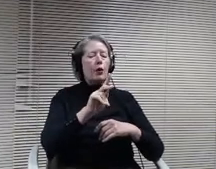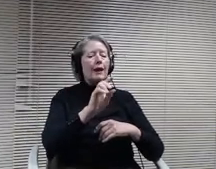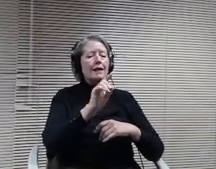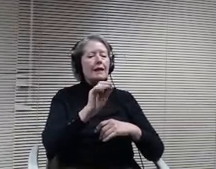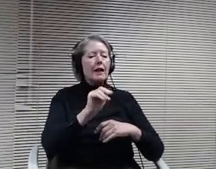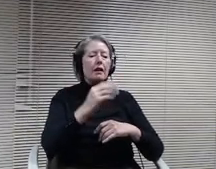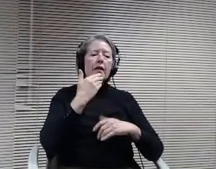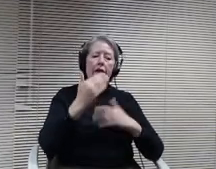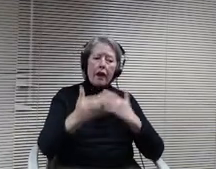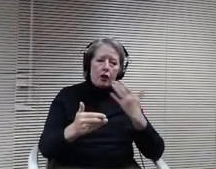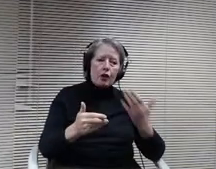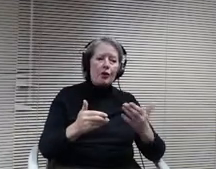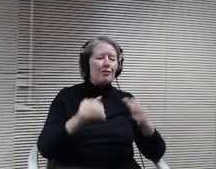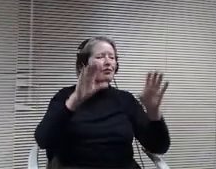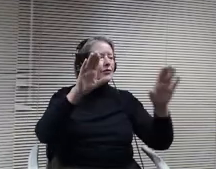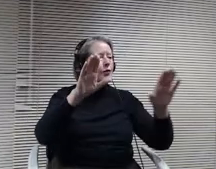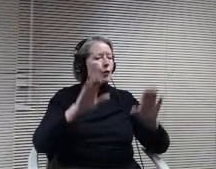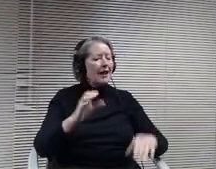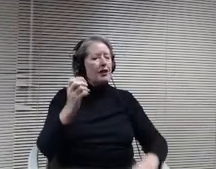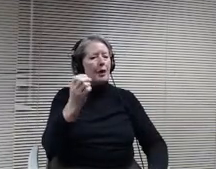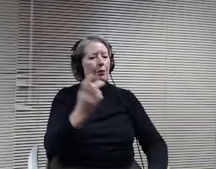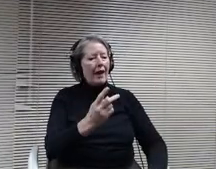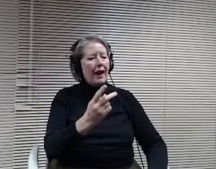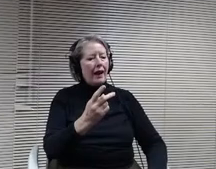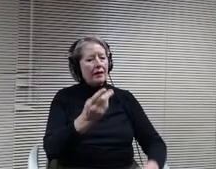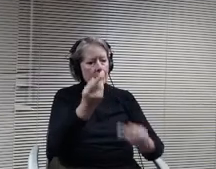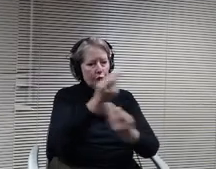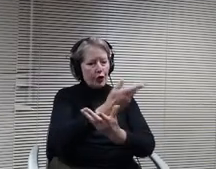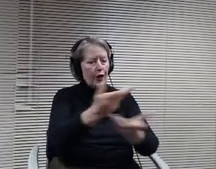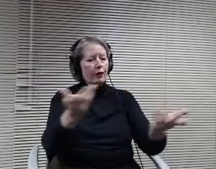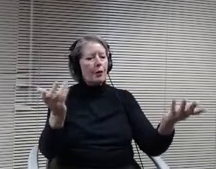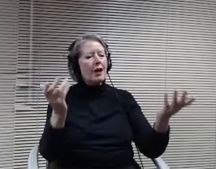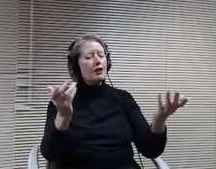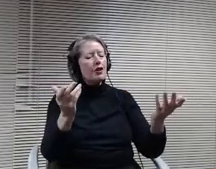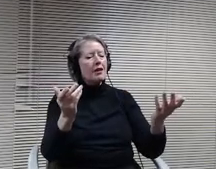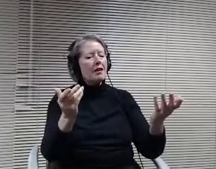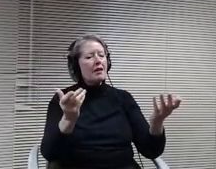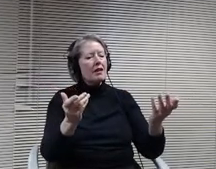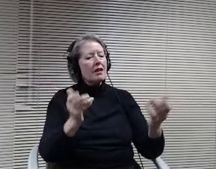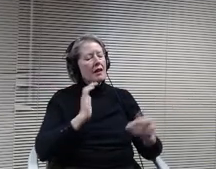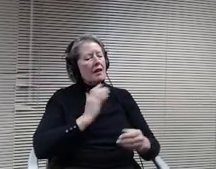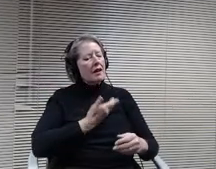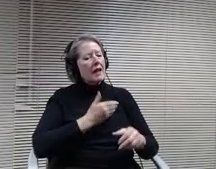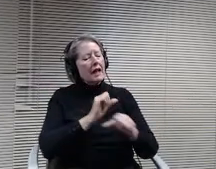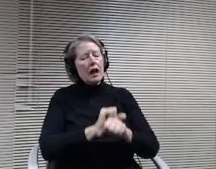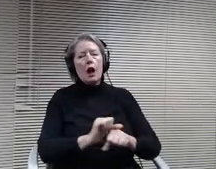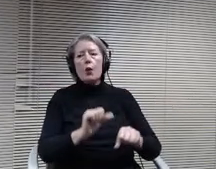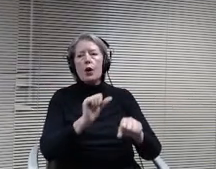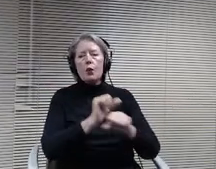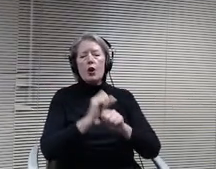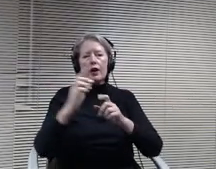some information, but we found in our work and really past few weeks but then all along in the process of happy to walk through